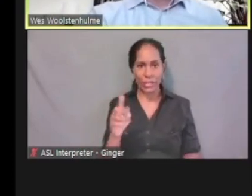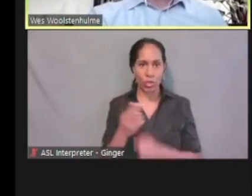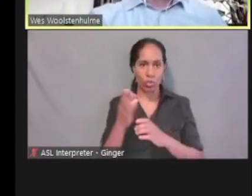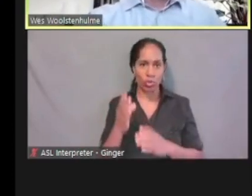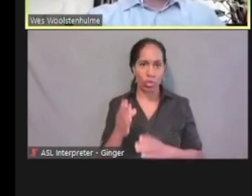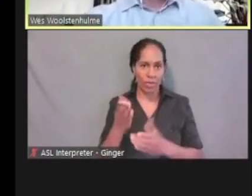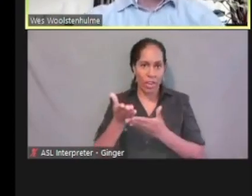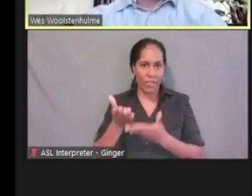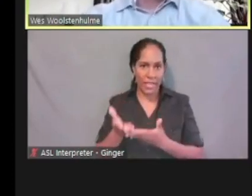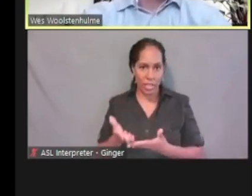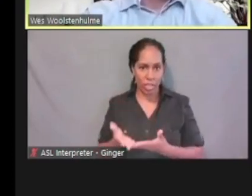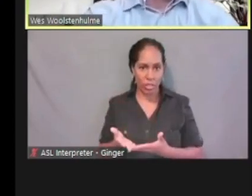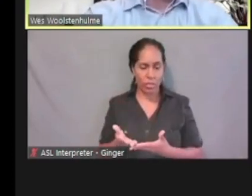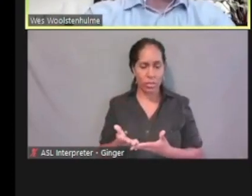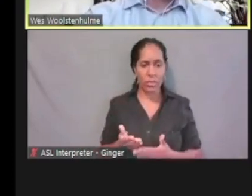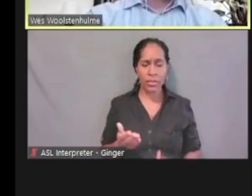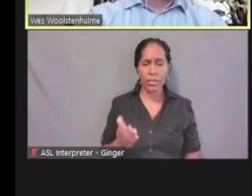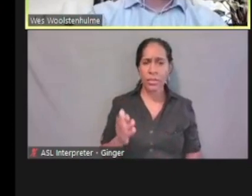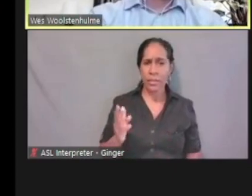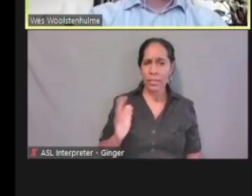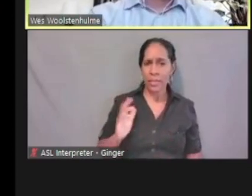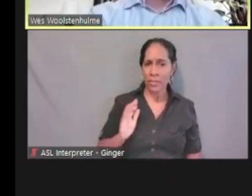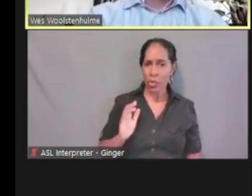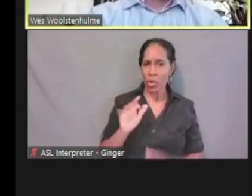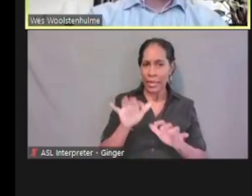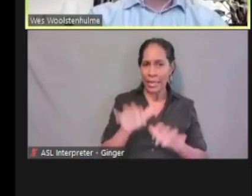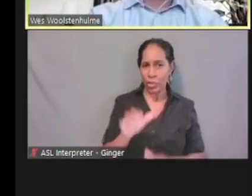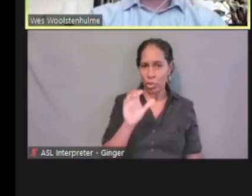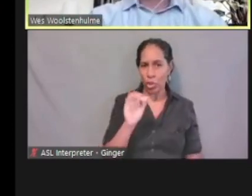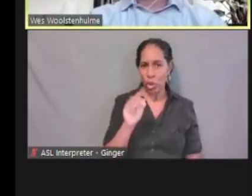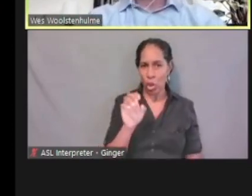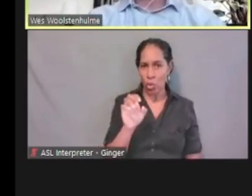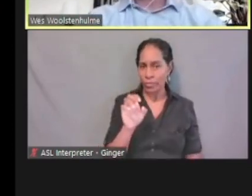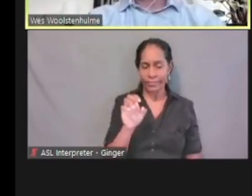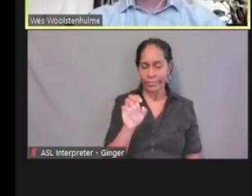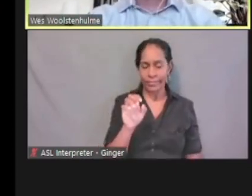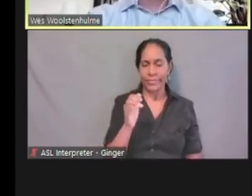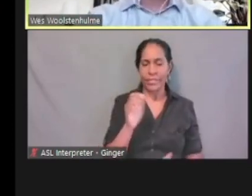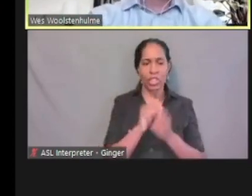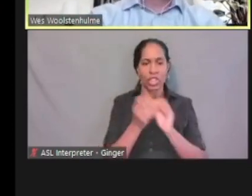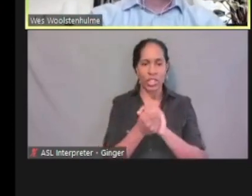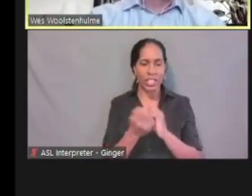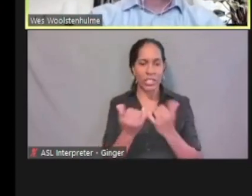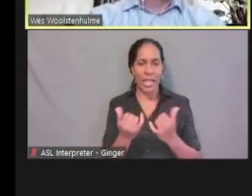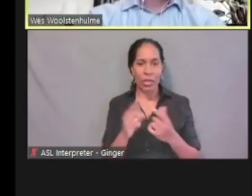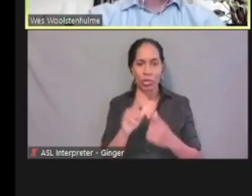And it used to be a code that you would enter, now it's a link that you click and select